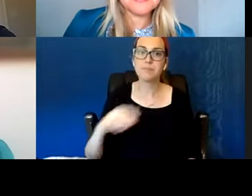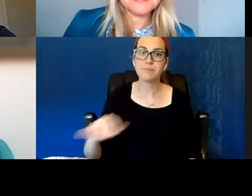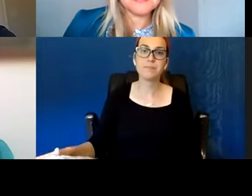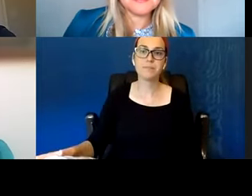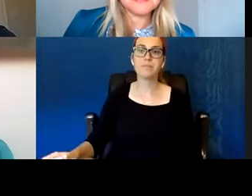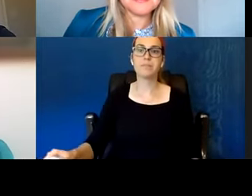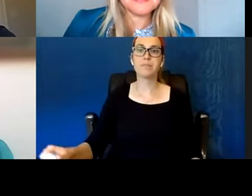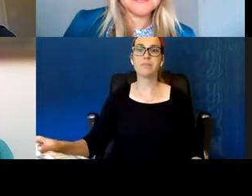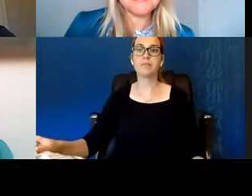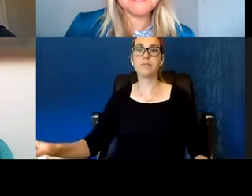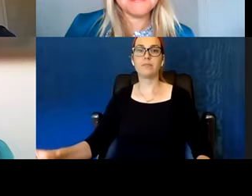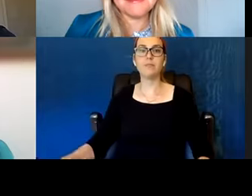You can't top Lawrence.